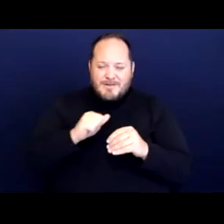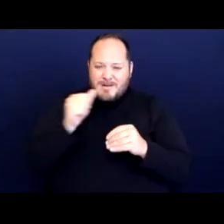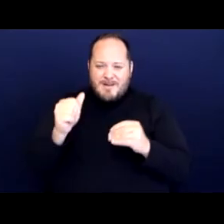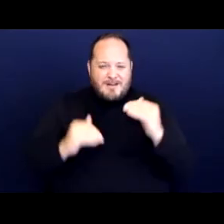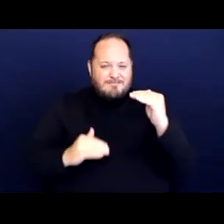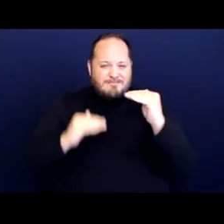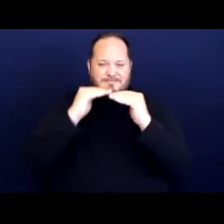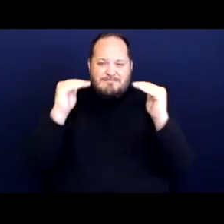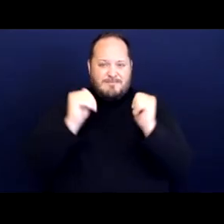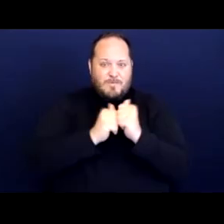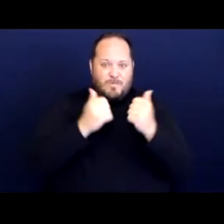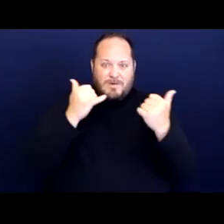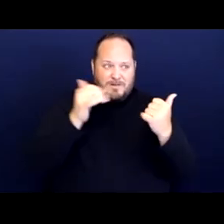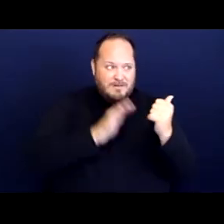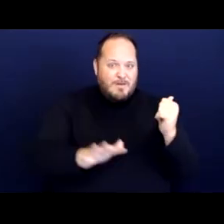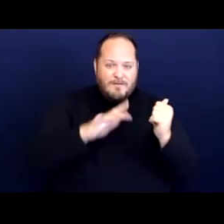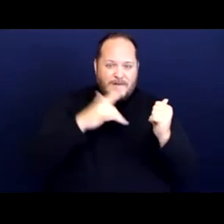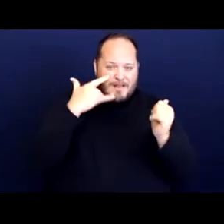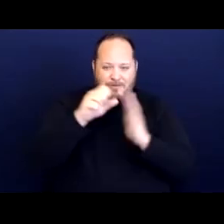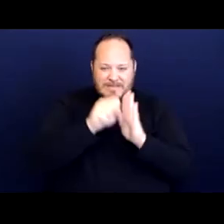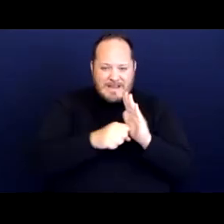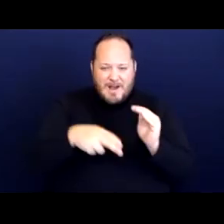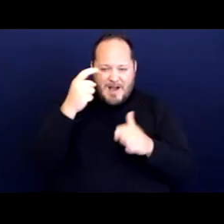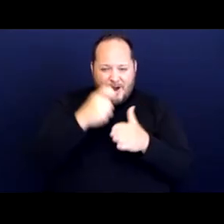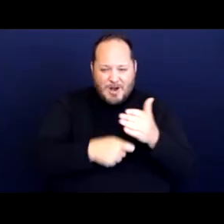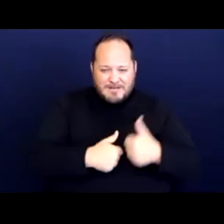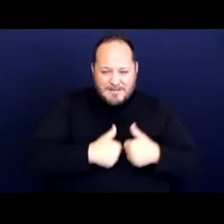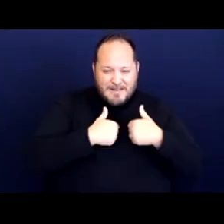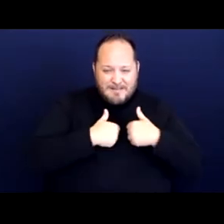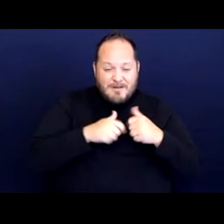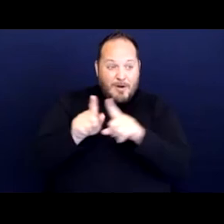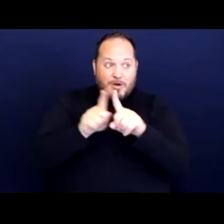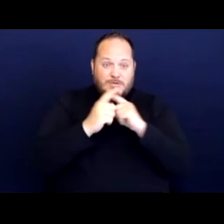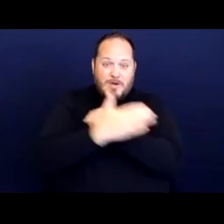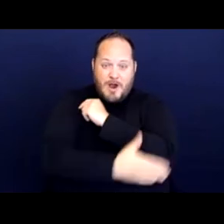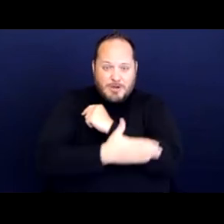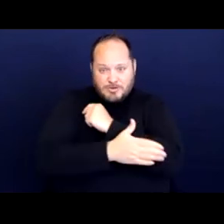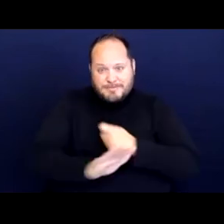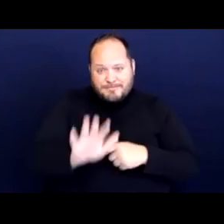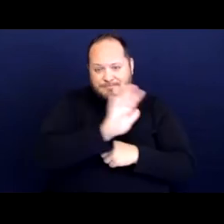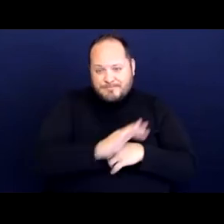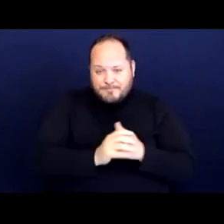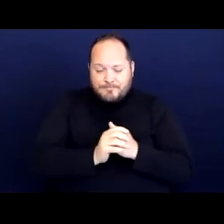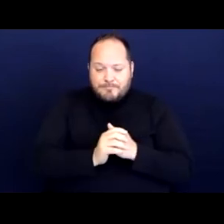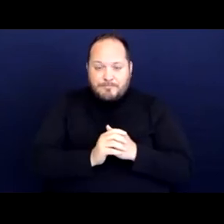across the state. And of course, across the country. These factors and others really contribute to the reality